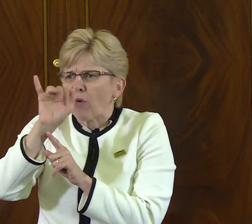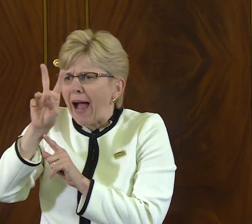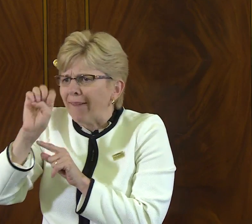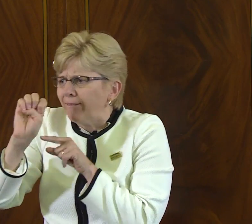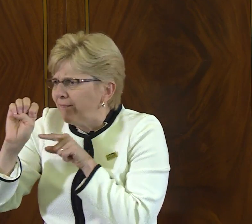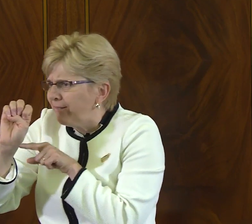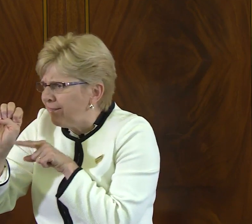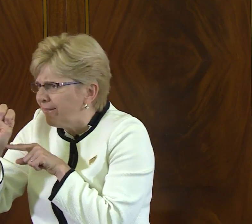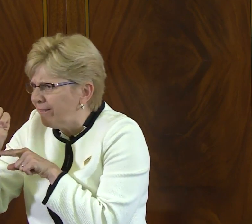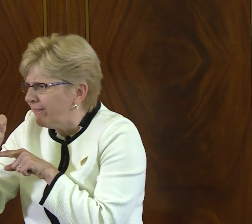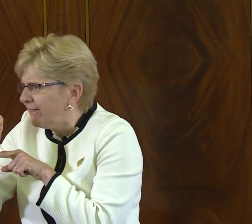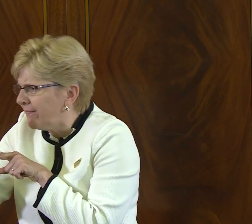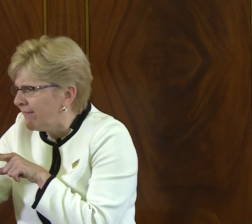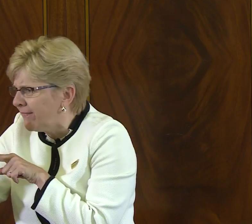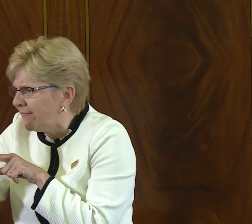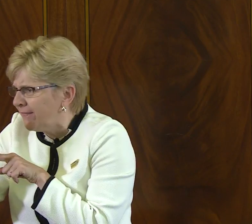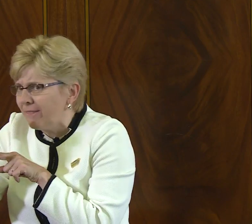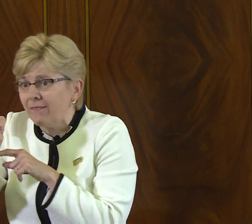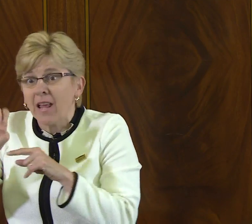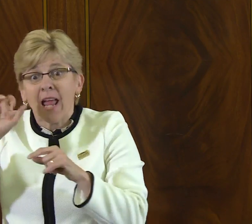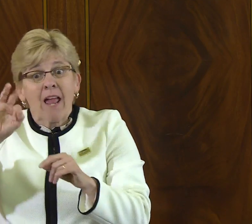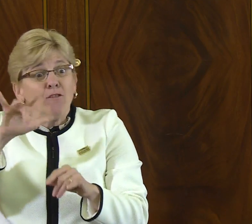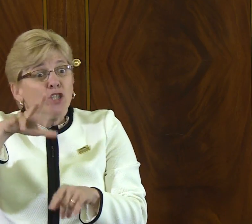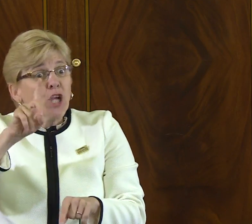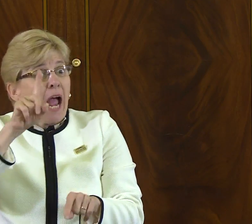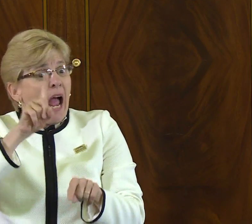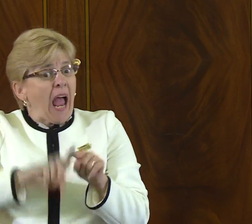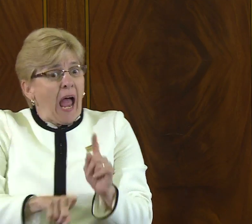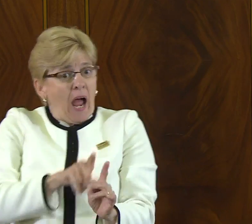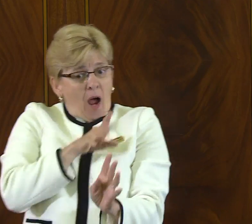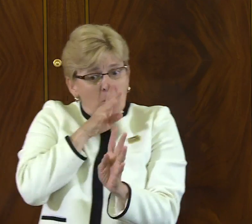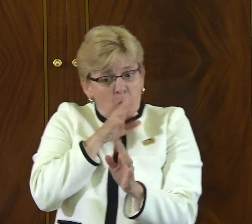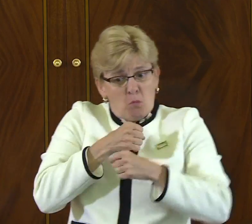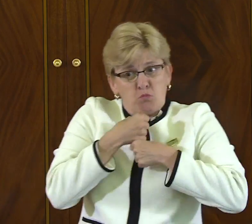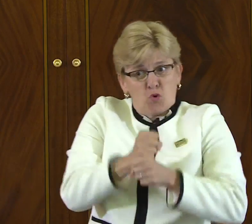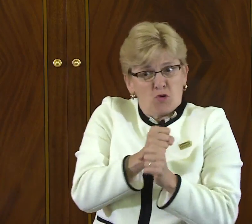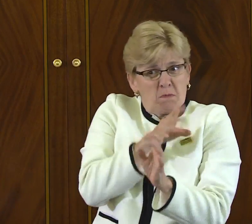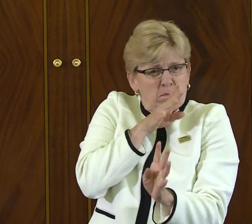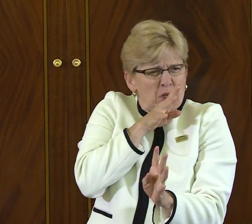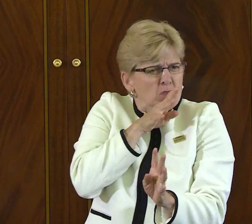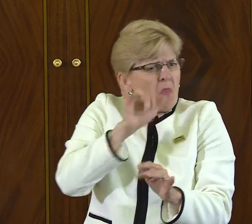that child's brain will thrive as a result, and if that child is able